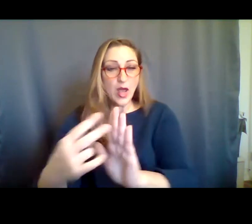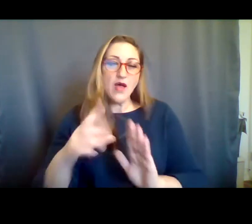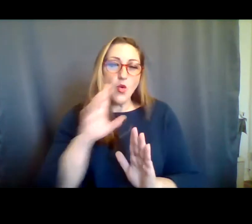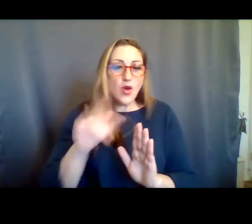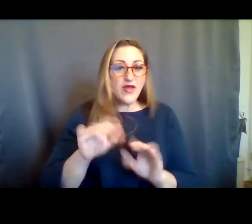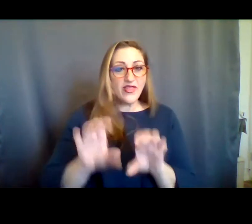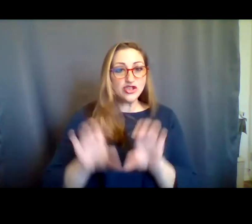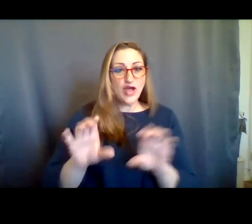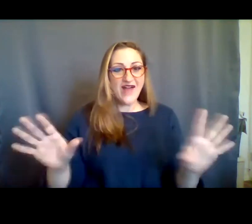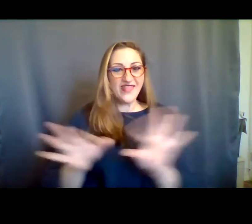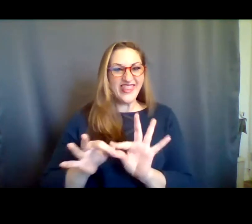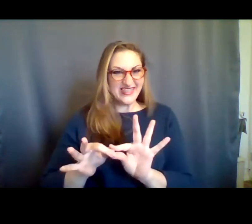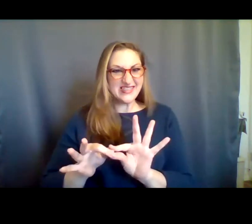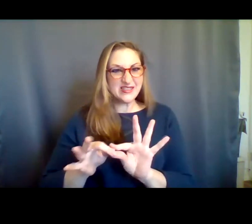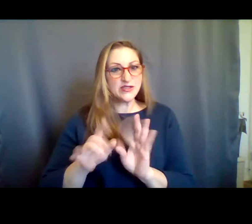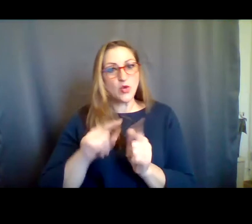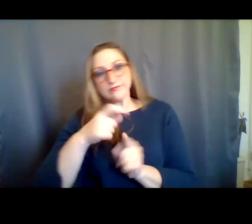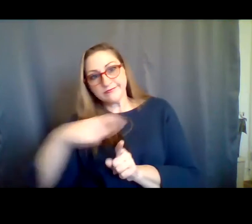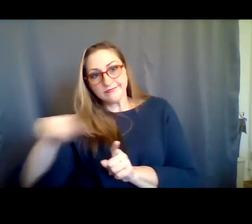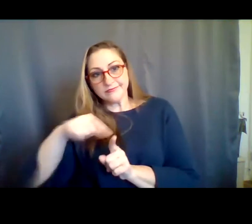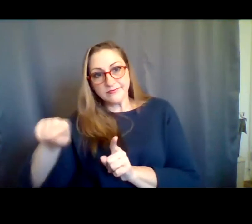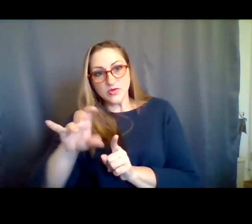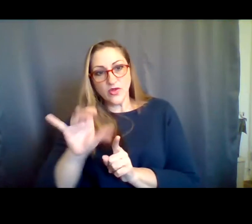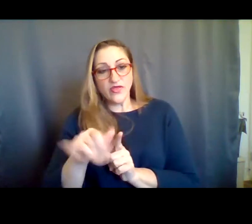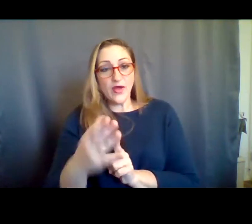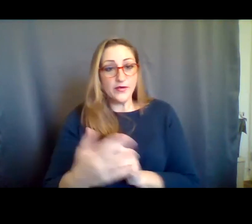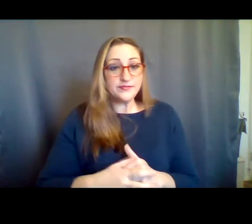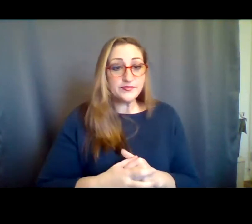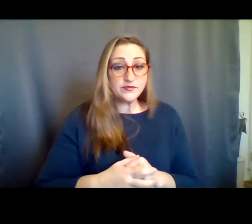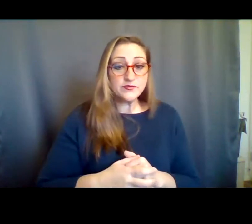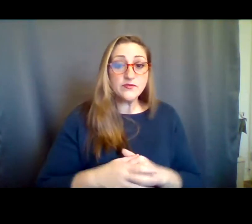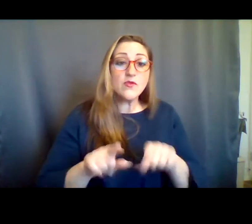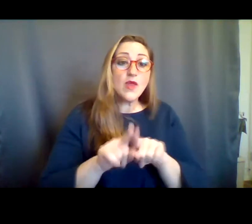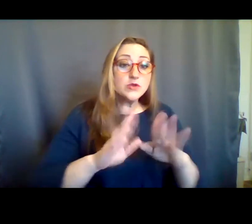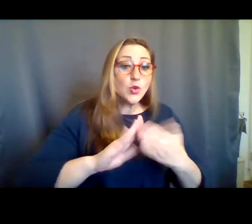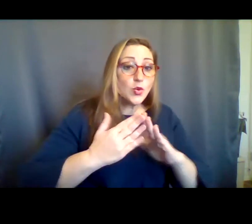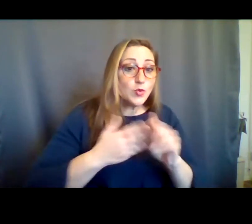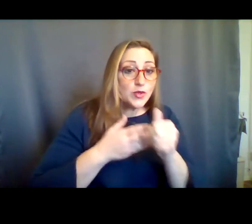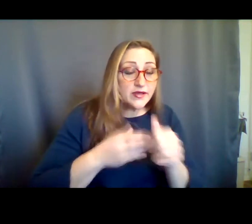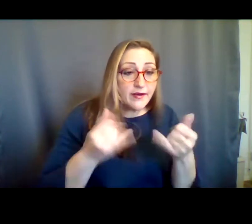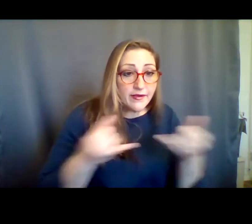now. We'll also drop some Community Guidelines into the chat for you to read